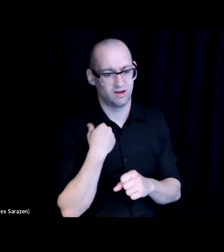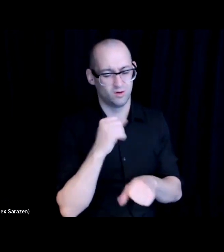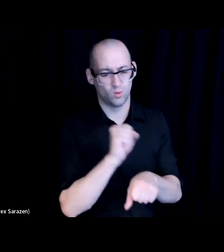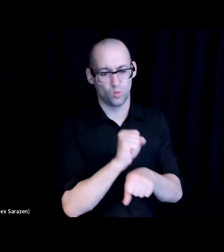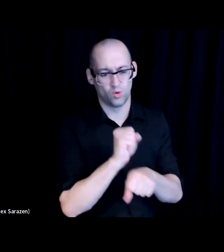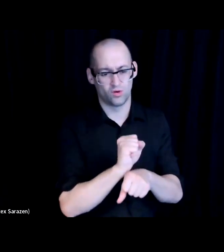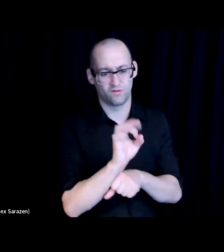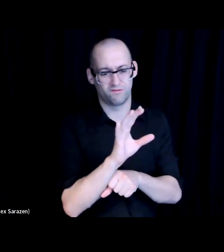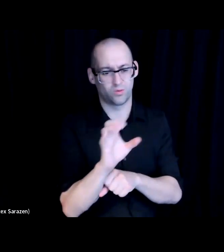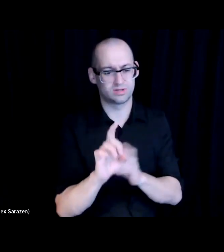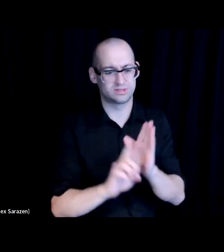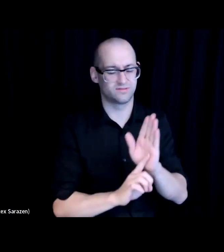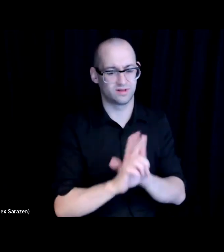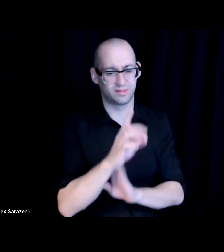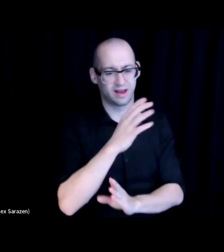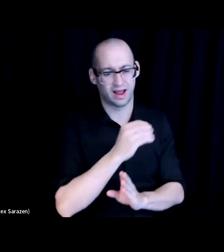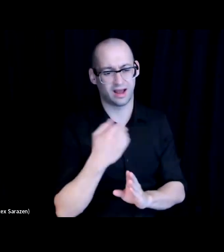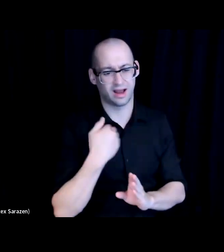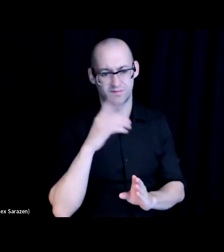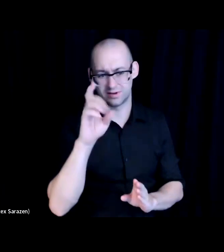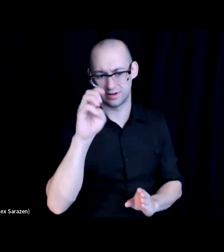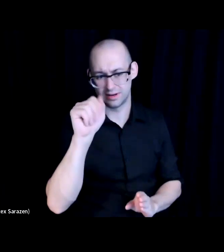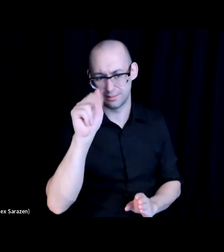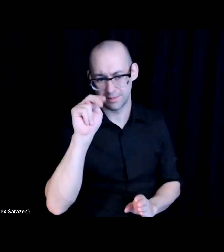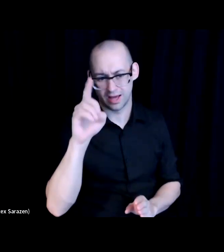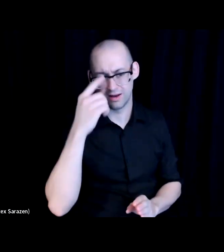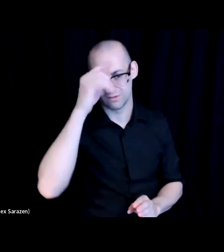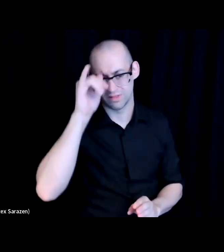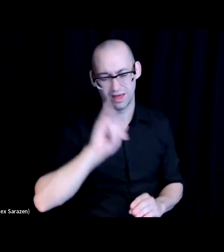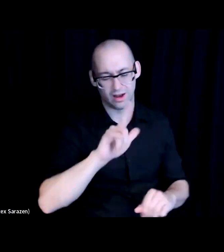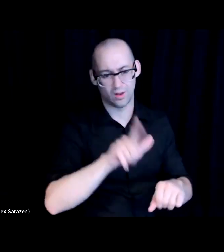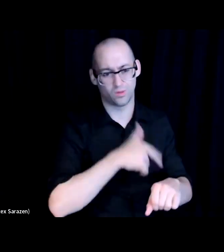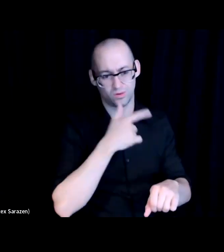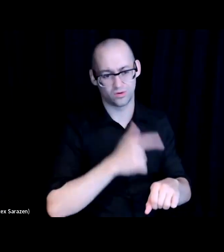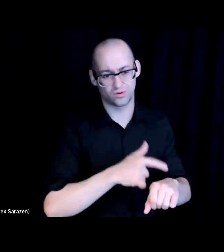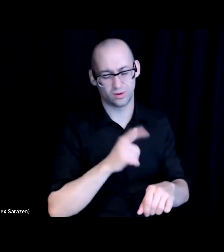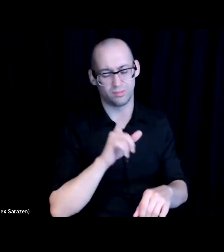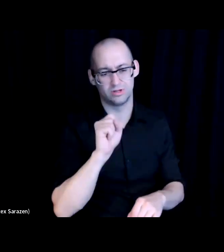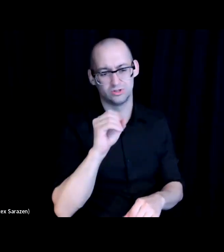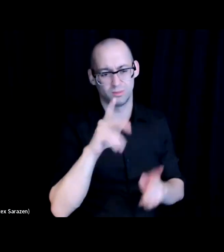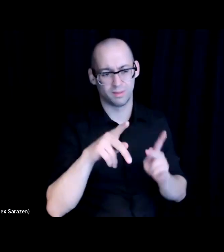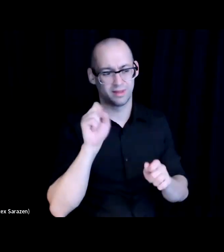but that there is demand for that workforce long term, so that folks can stay and simultaneously